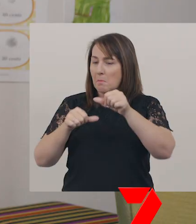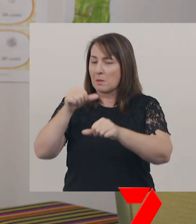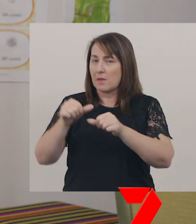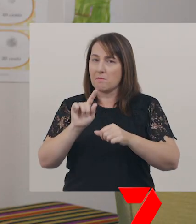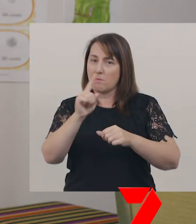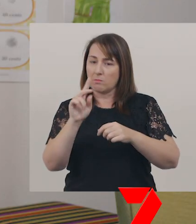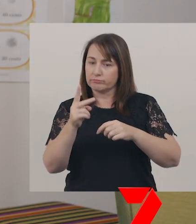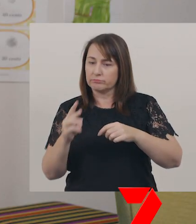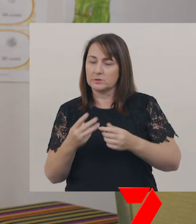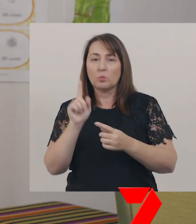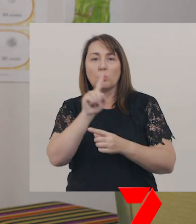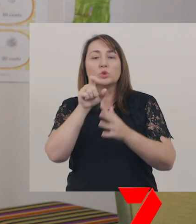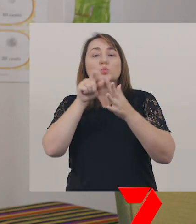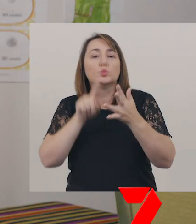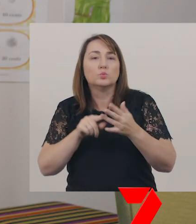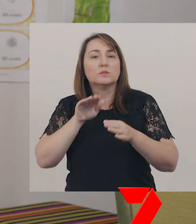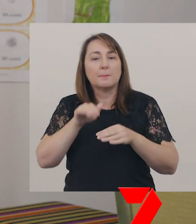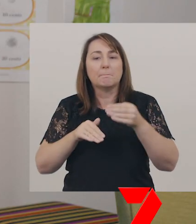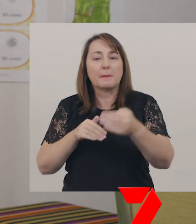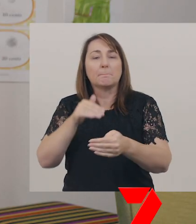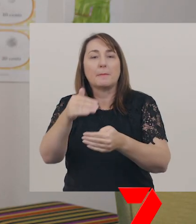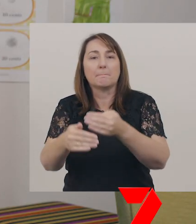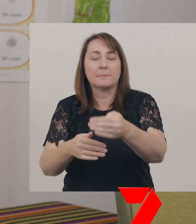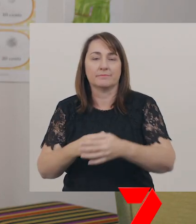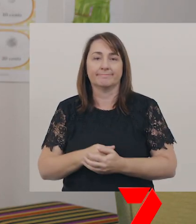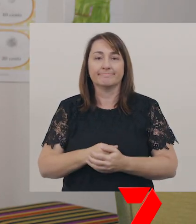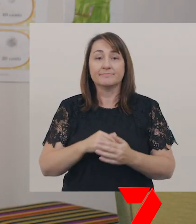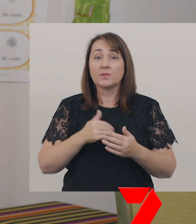Formal language is used, so the written instructions are clear,